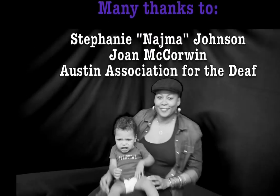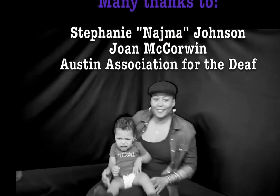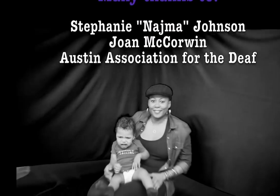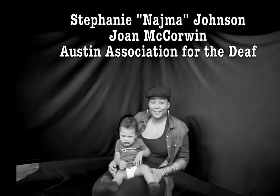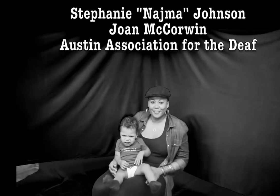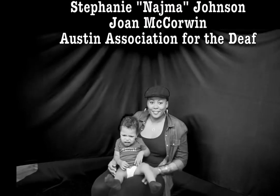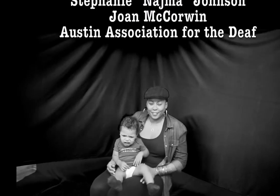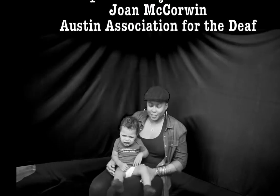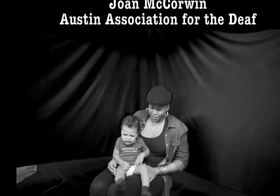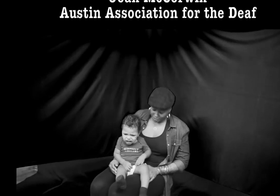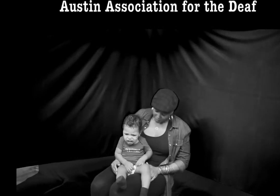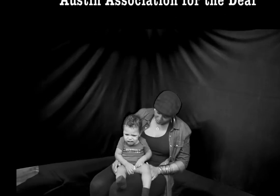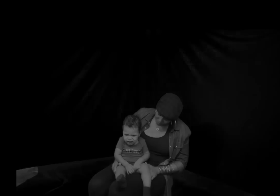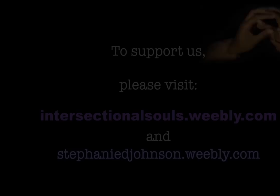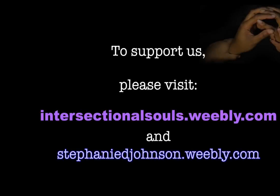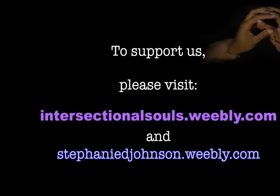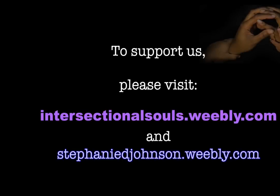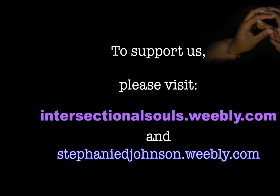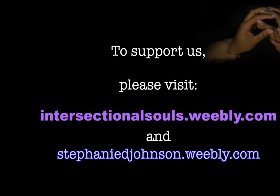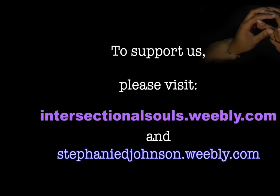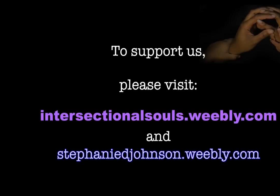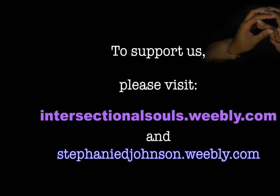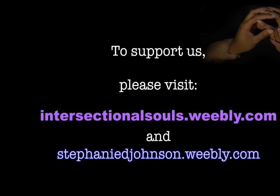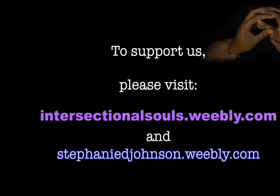Text: To support us, please visit: